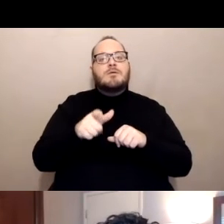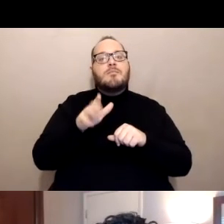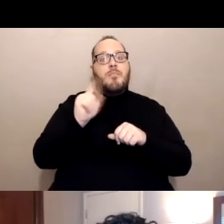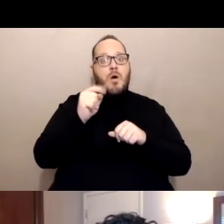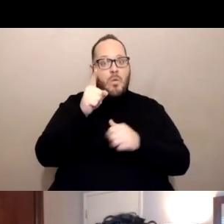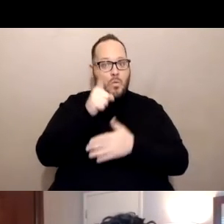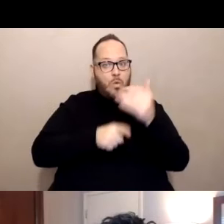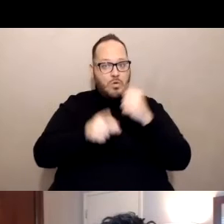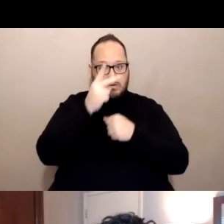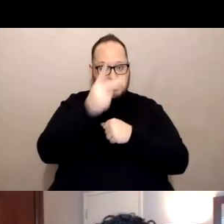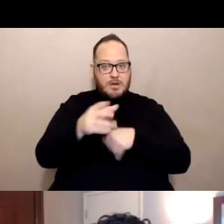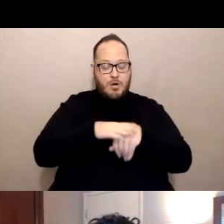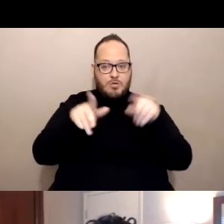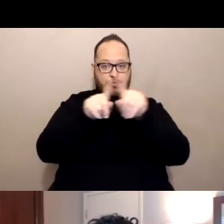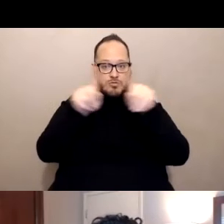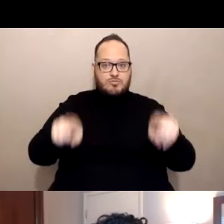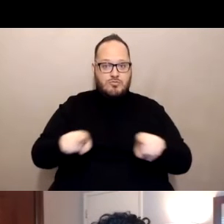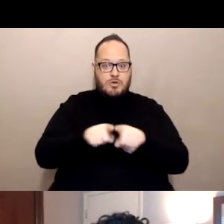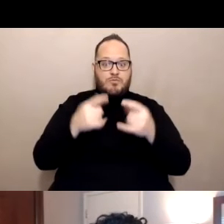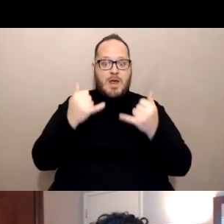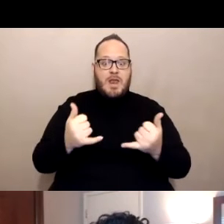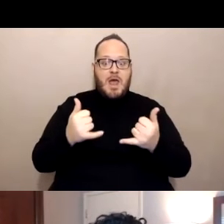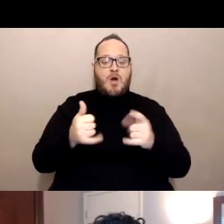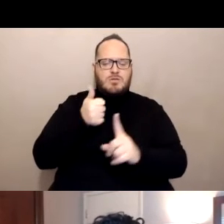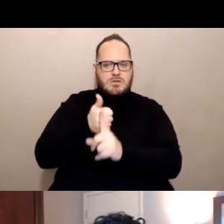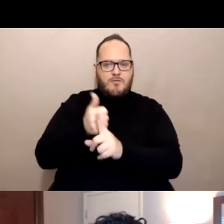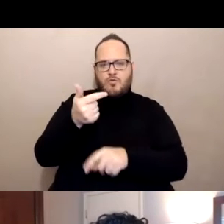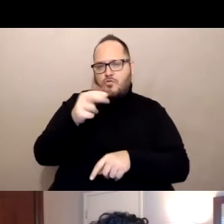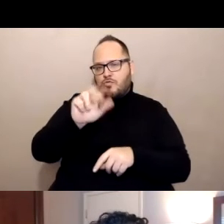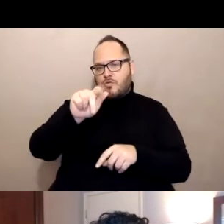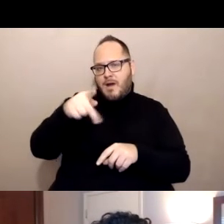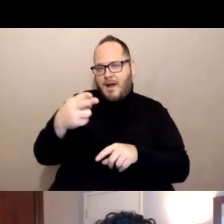is a graph that is showing the little blip,